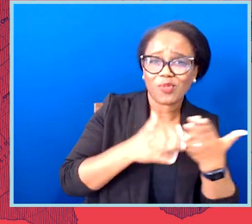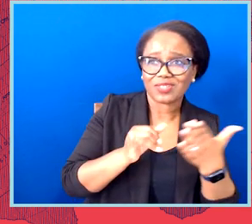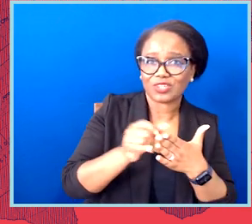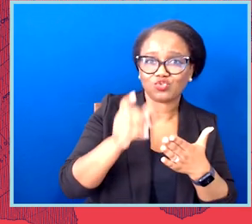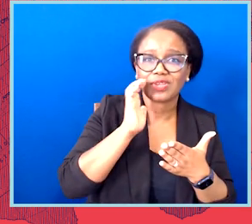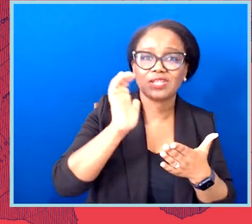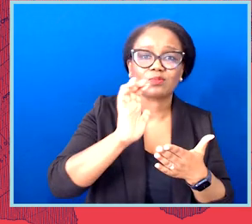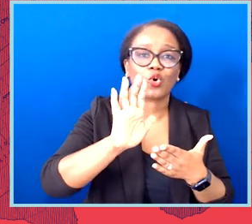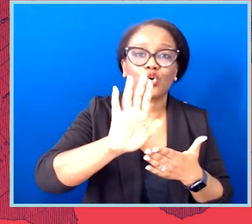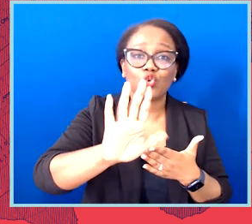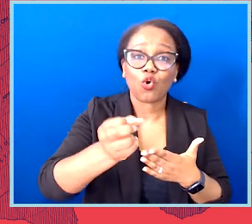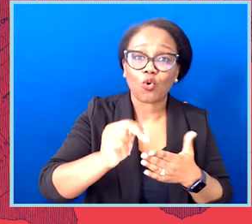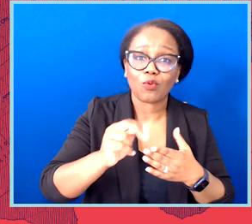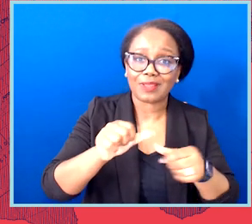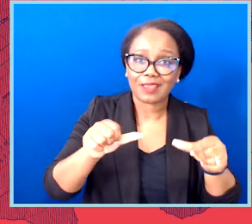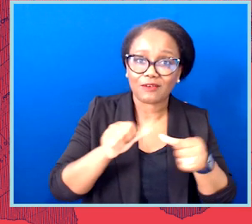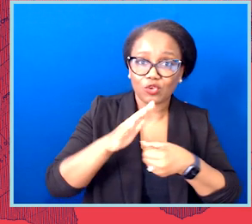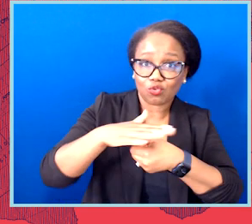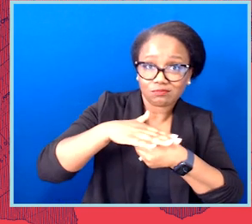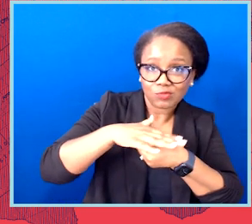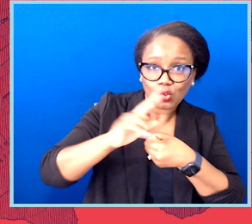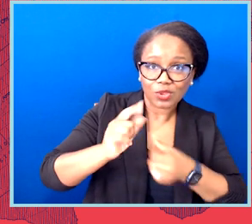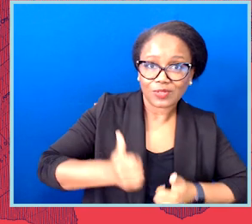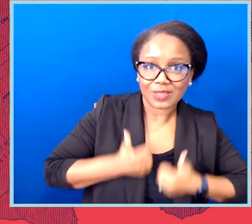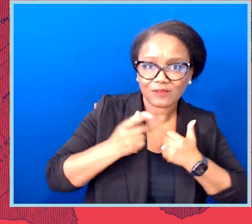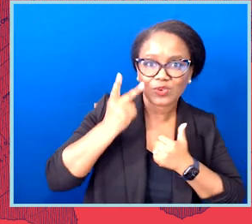over time through the district time machine map.